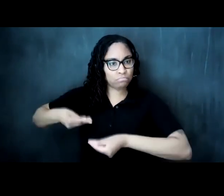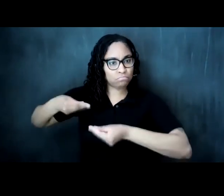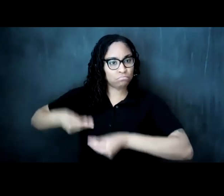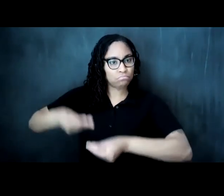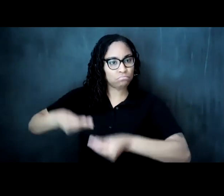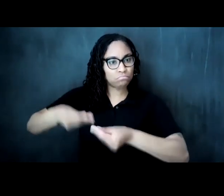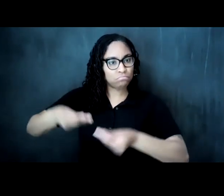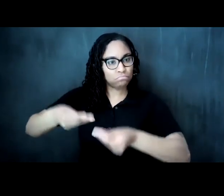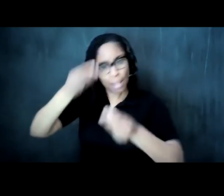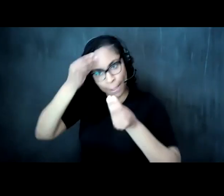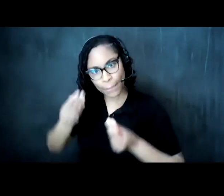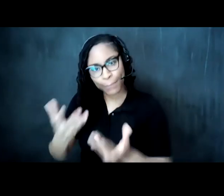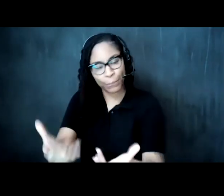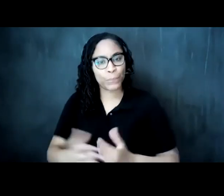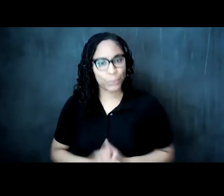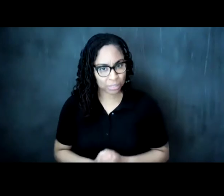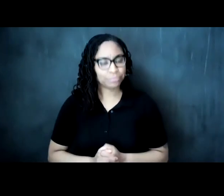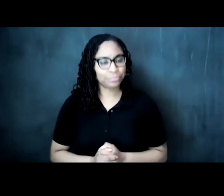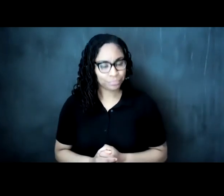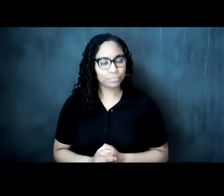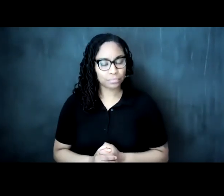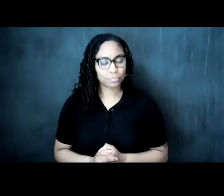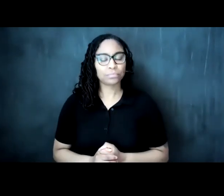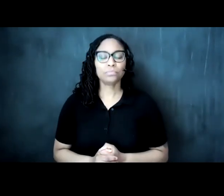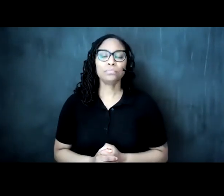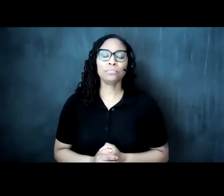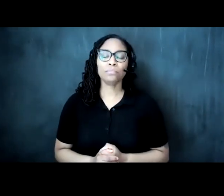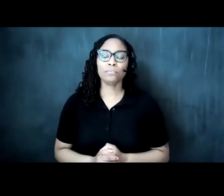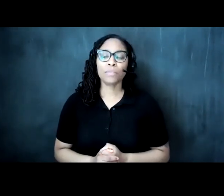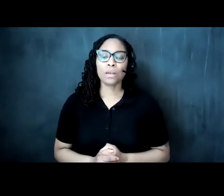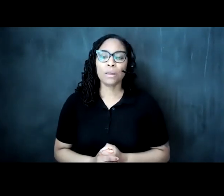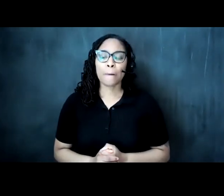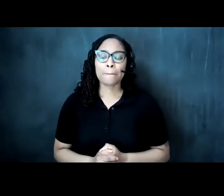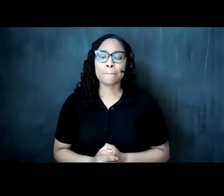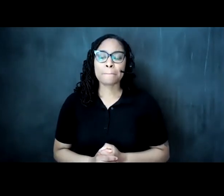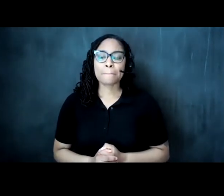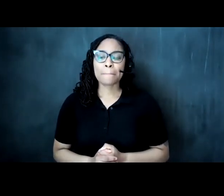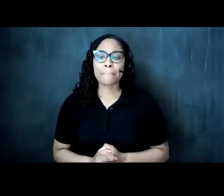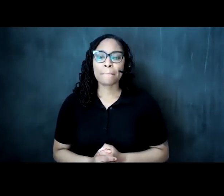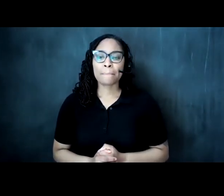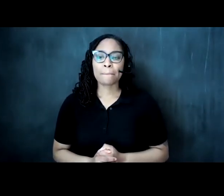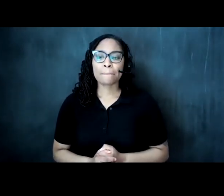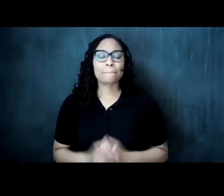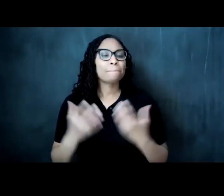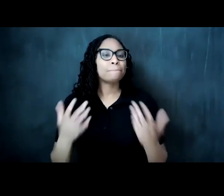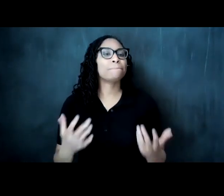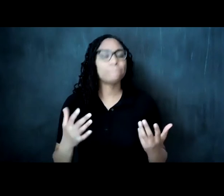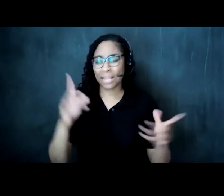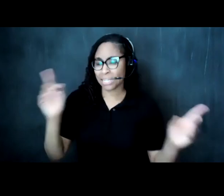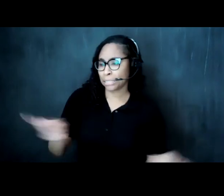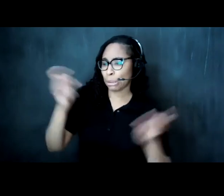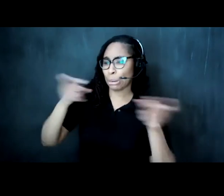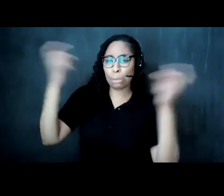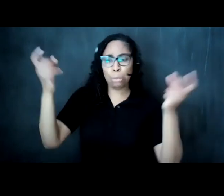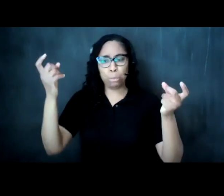it is creative culture embedded in these these ceremonial rites of passage that anchor our young